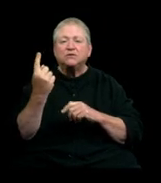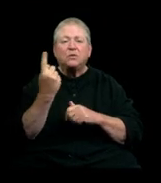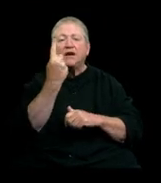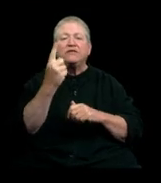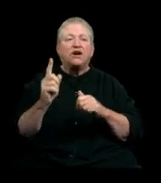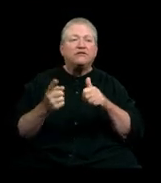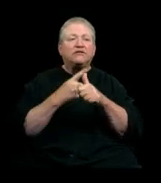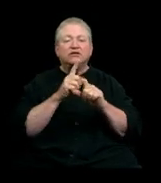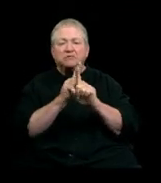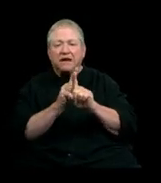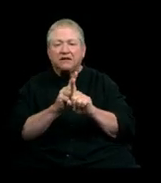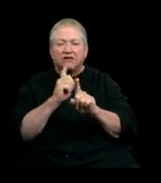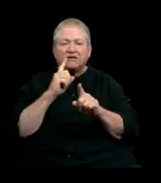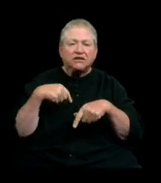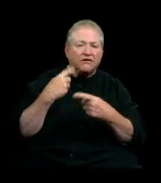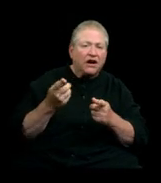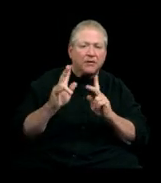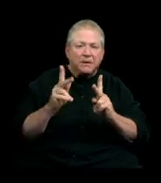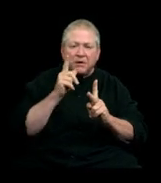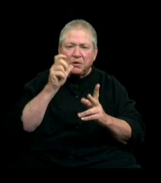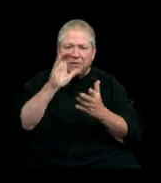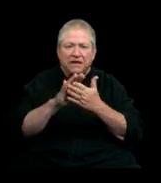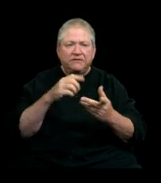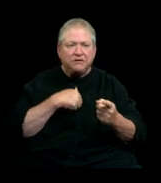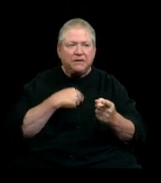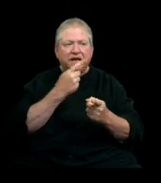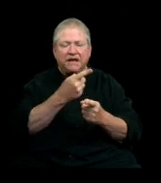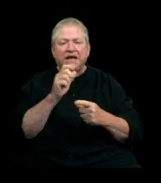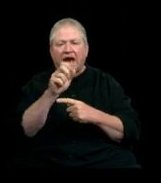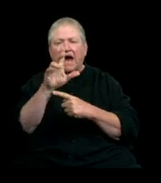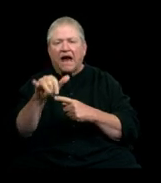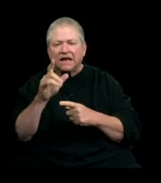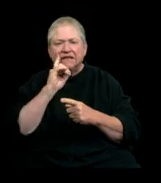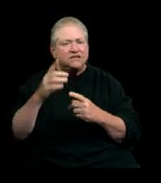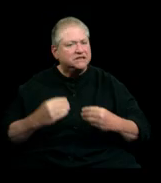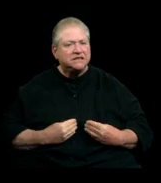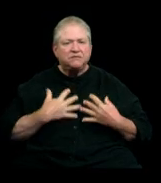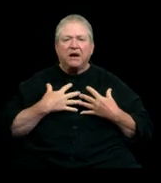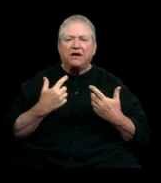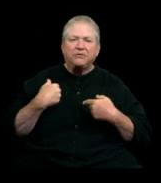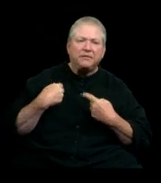A lot of people had believed in me along the way, Allie being one of them. She has always inspired me. Now I'm at Western,